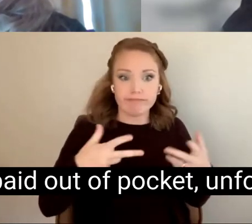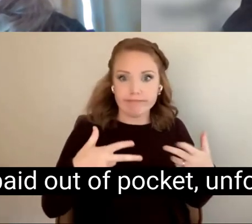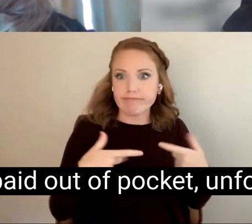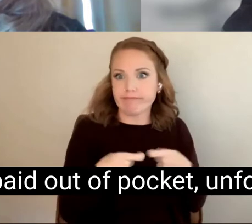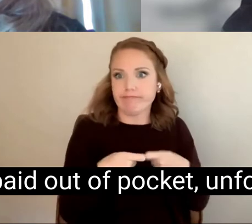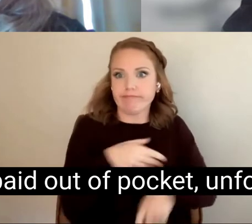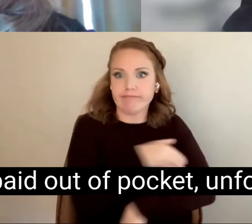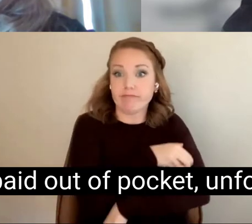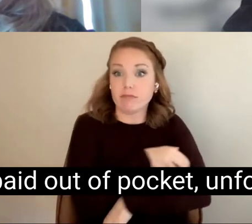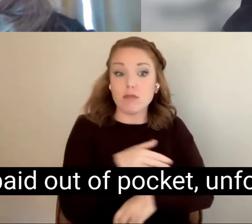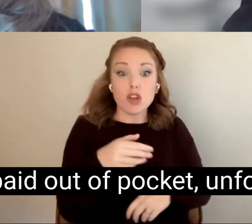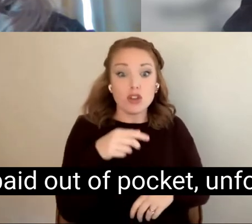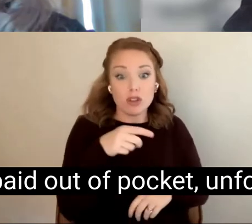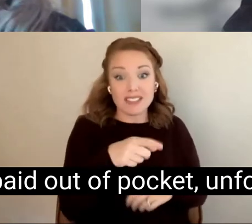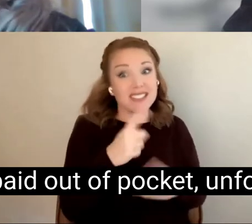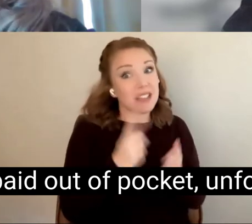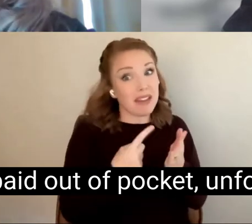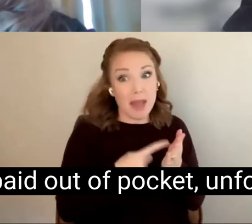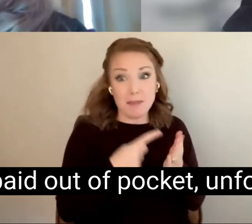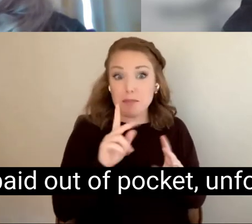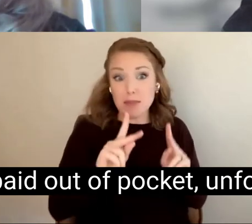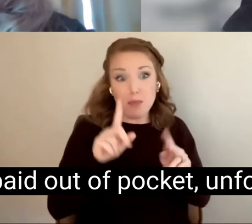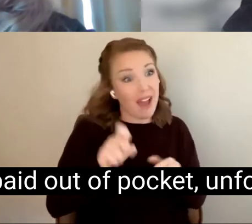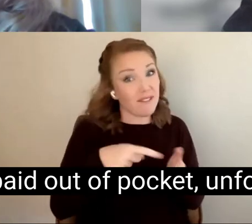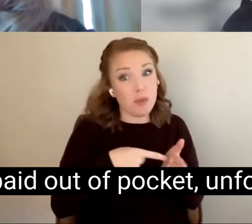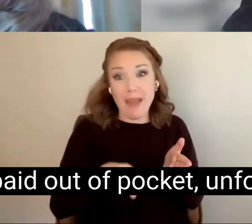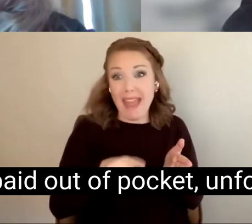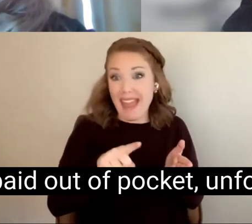If you paid out of pocket, unfortunately,